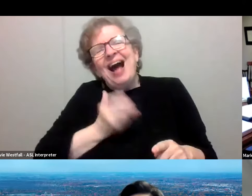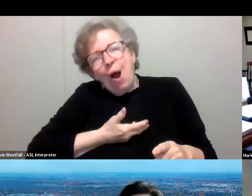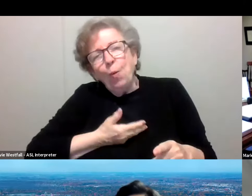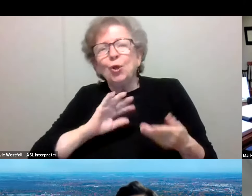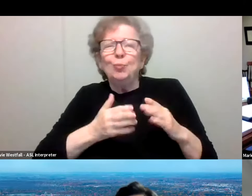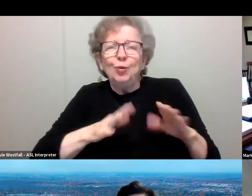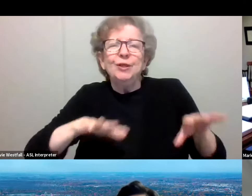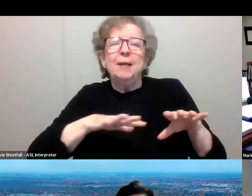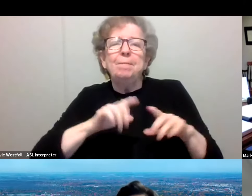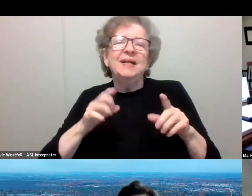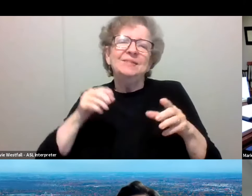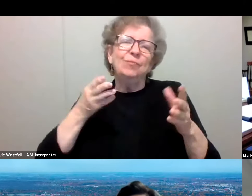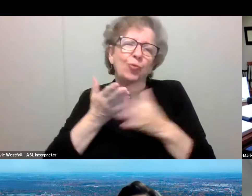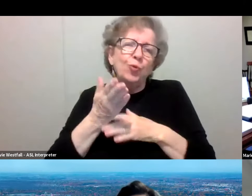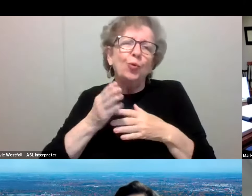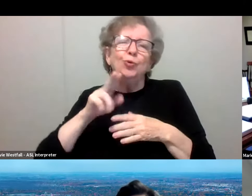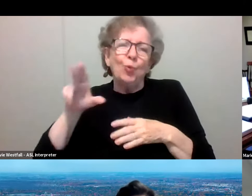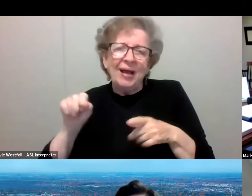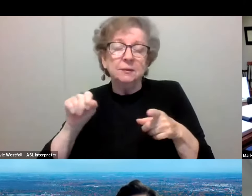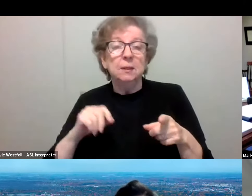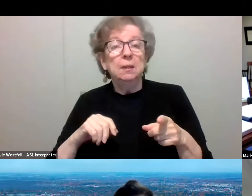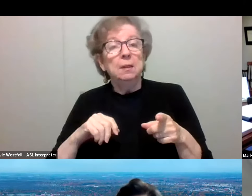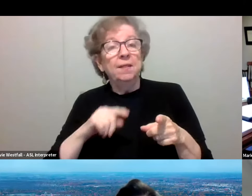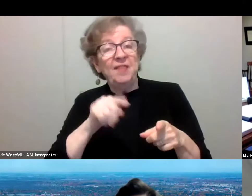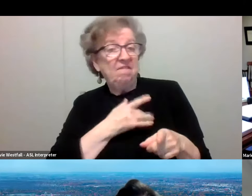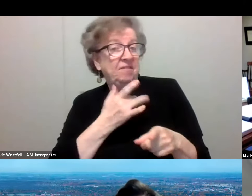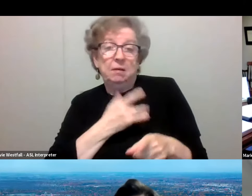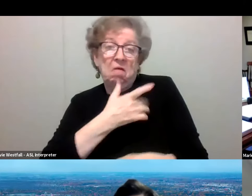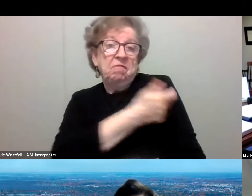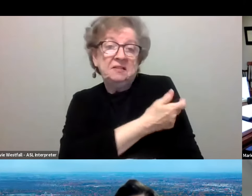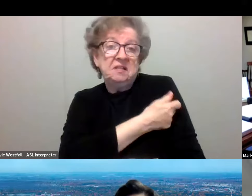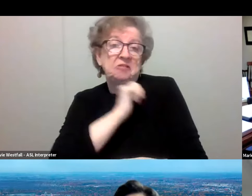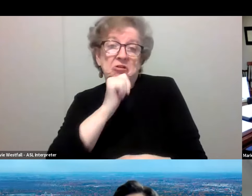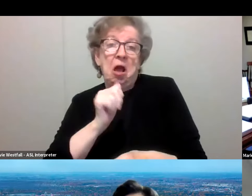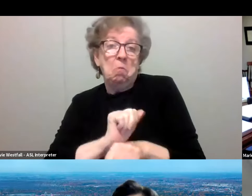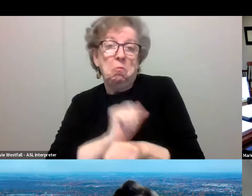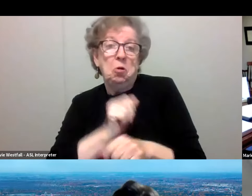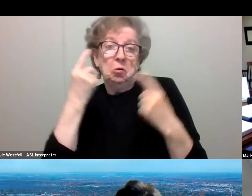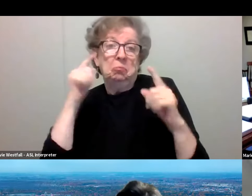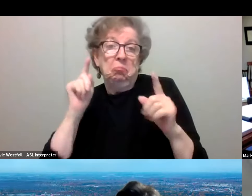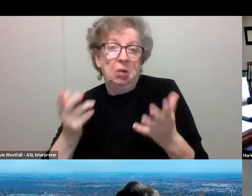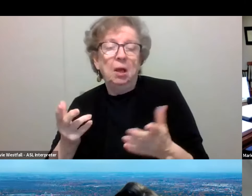are saying, well, vaccination doesn't work, and neither of these things are accurate, in that sense that vaccination works,